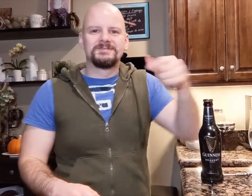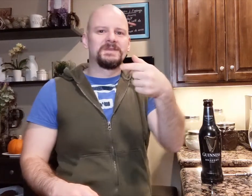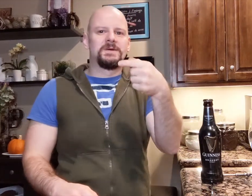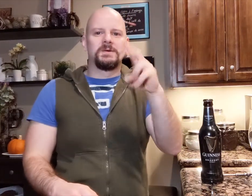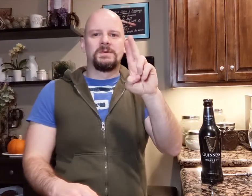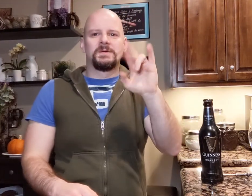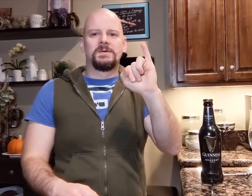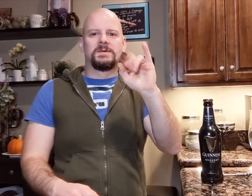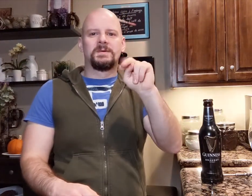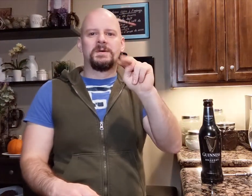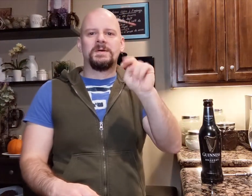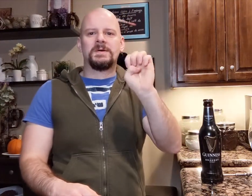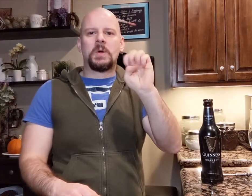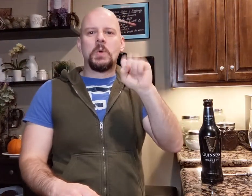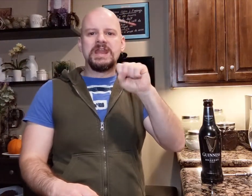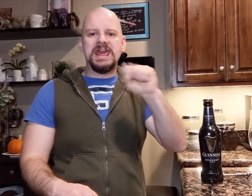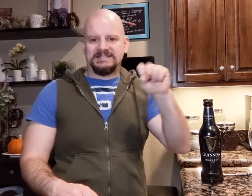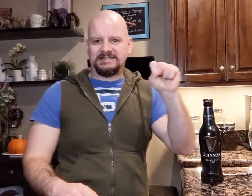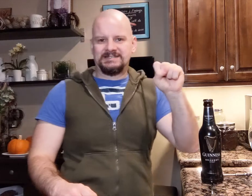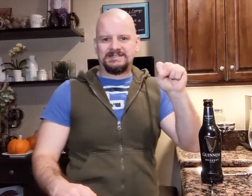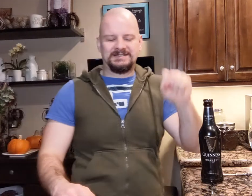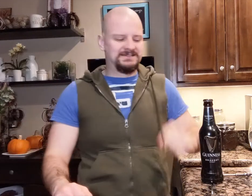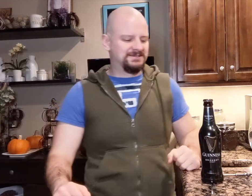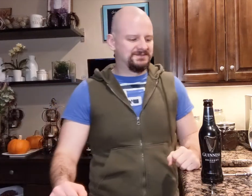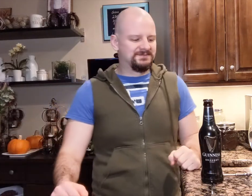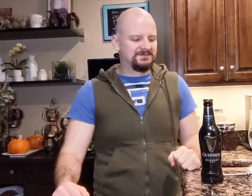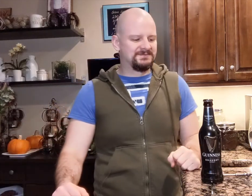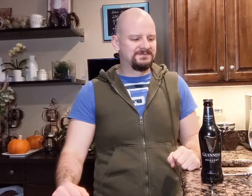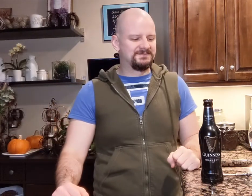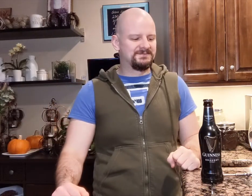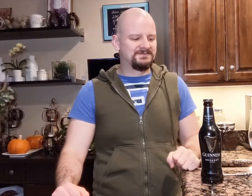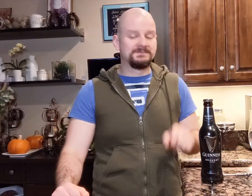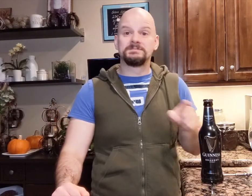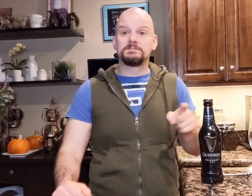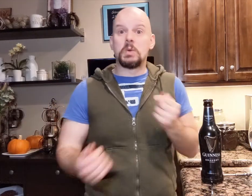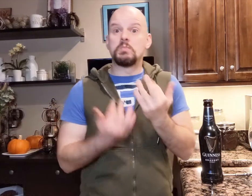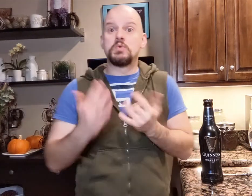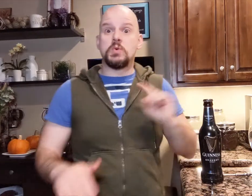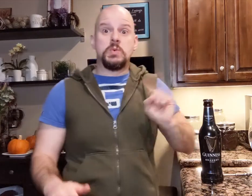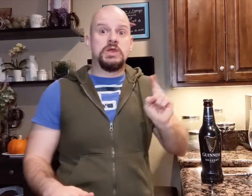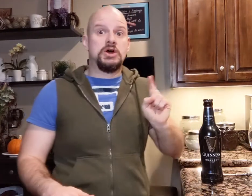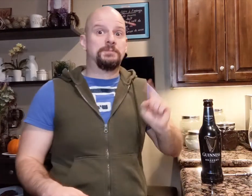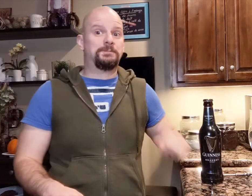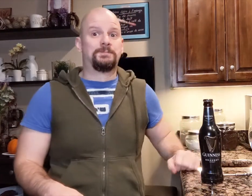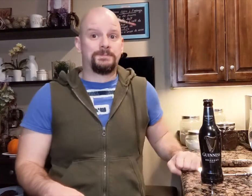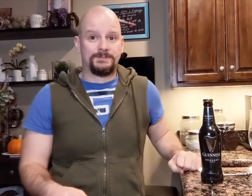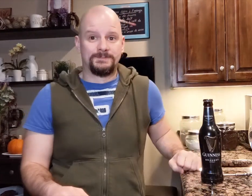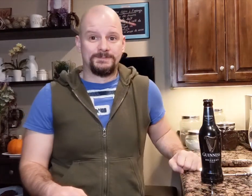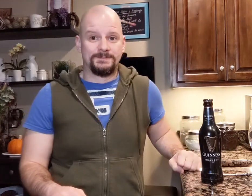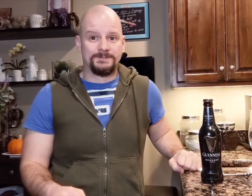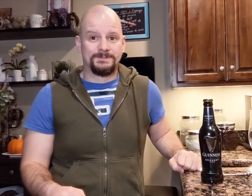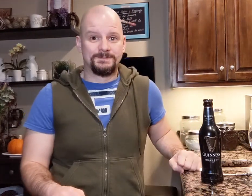Guinness. It's brewed in....